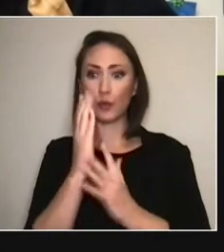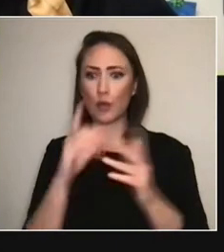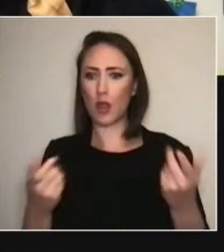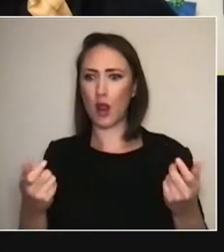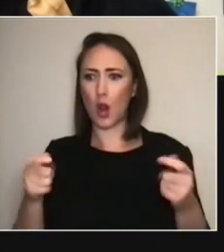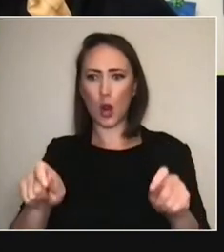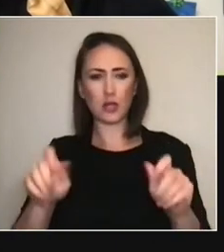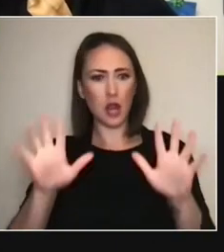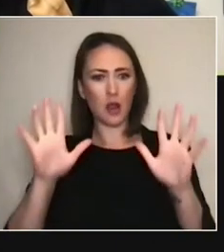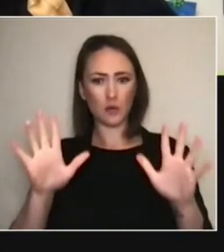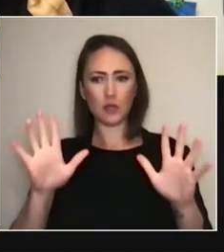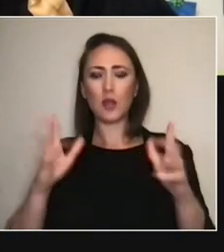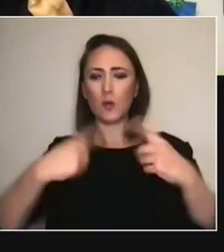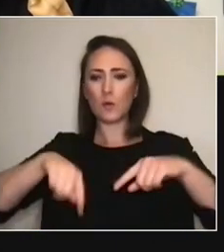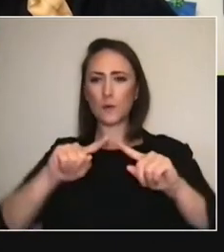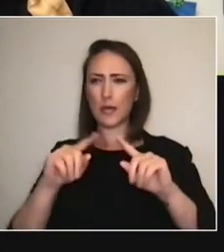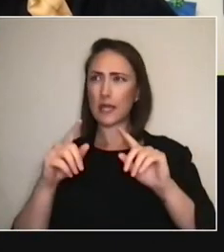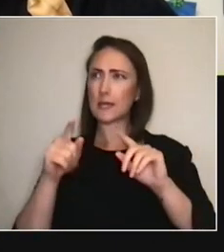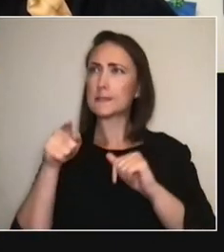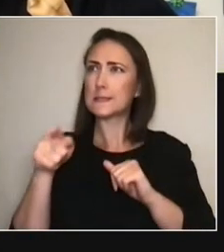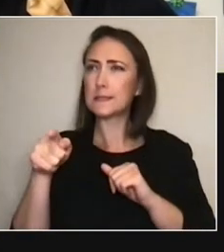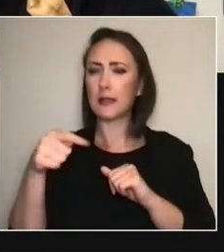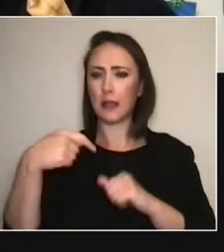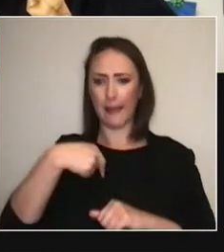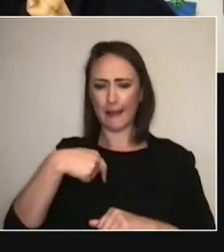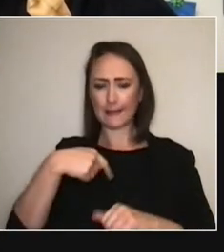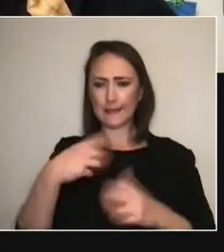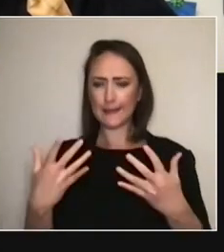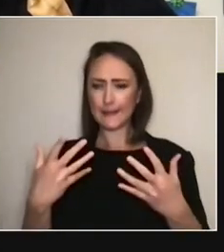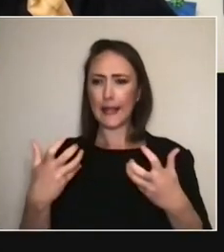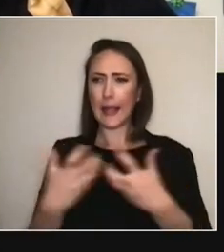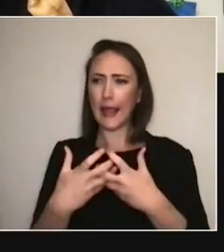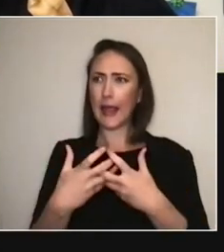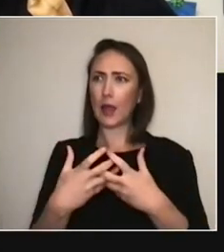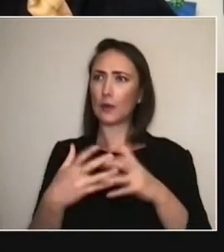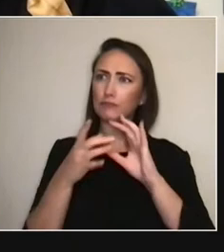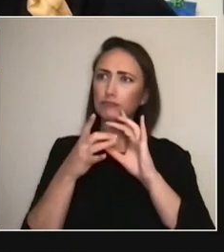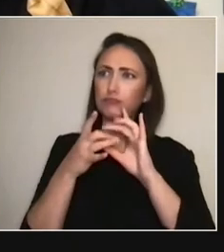we partnered with, we engaged with a local cinematographer here,